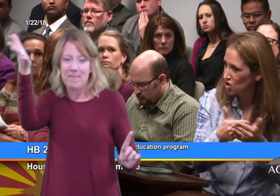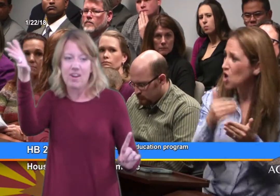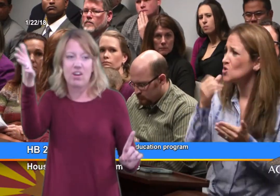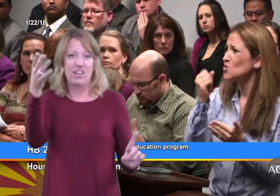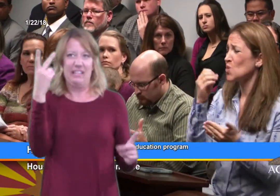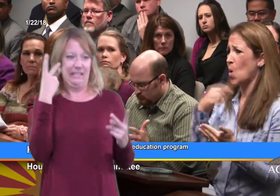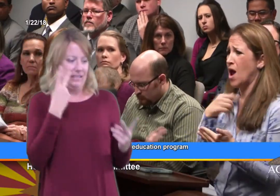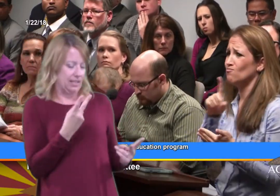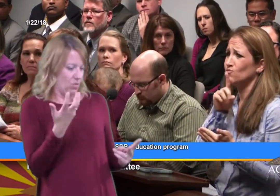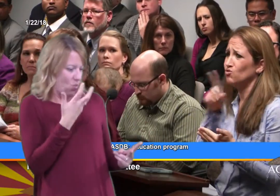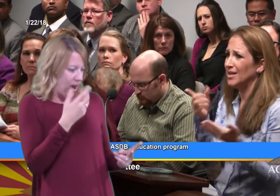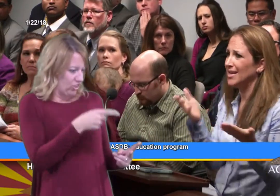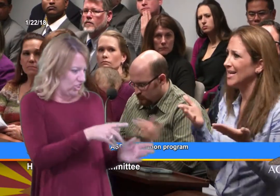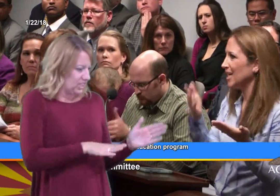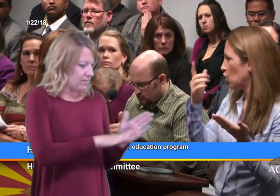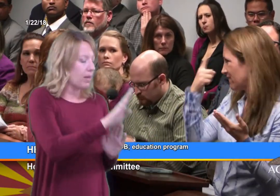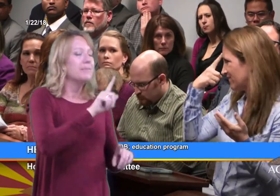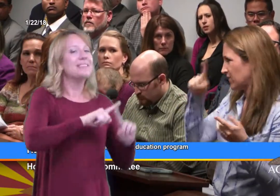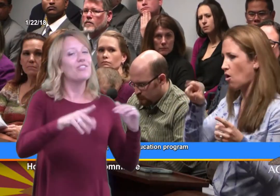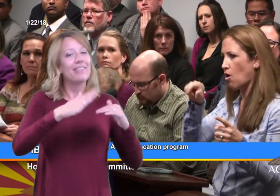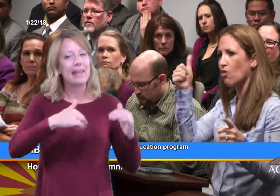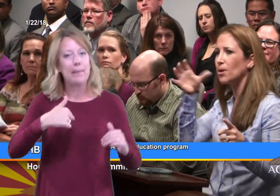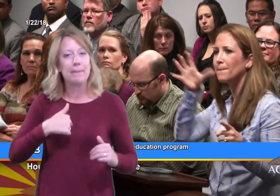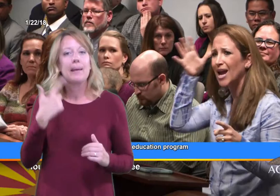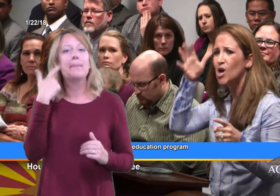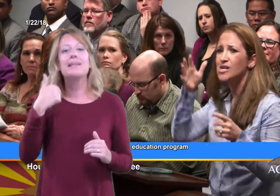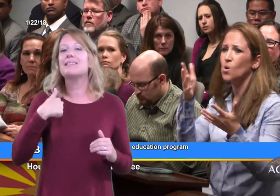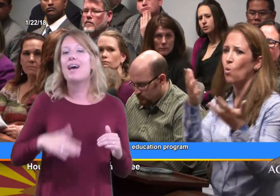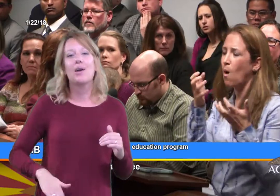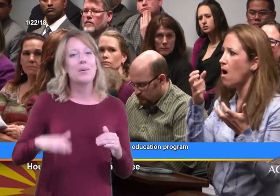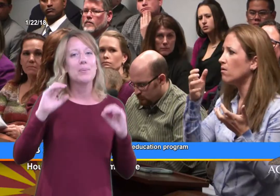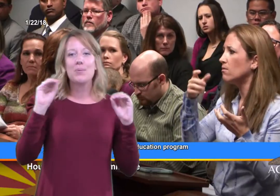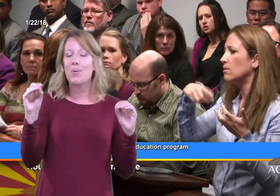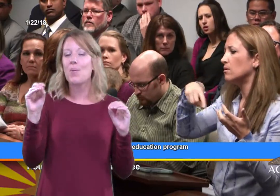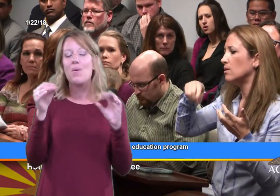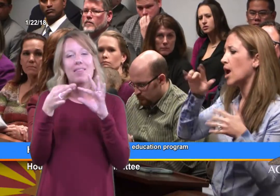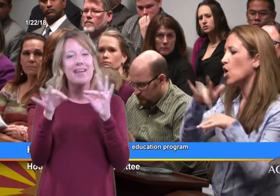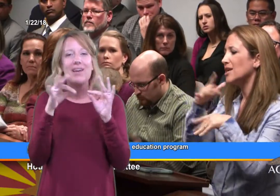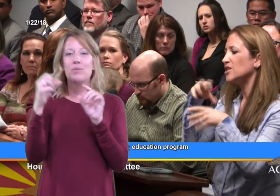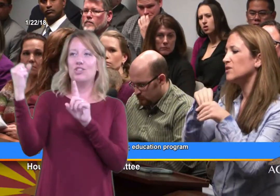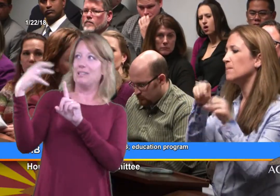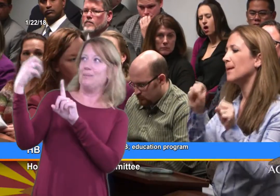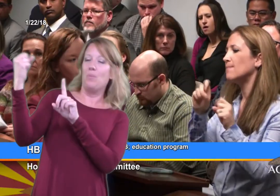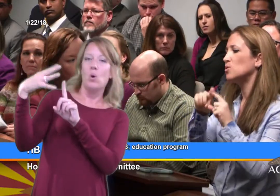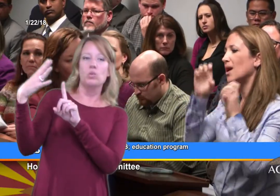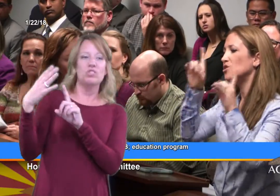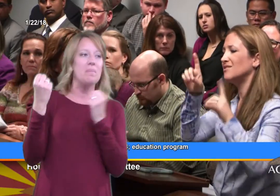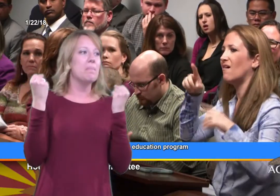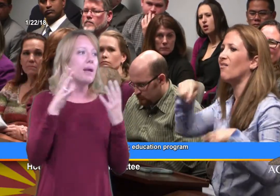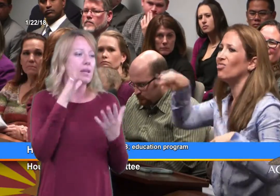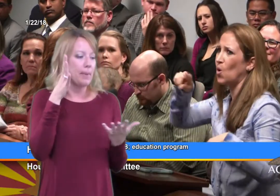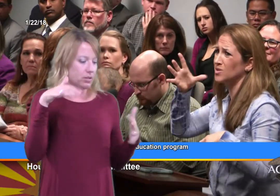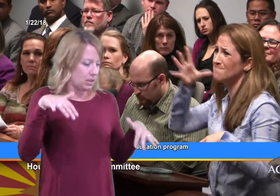how she has developed and how I developed without that language exposure when I was a child. There are so many parents who don't know what to do,